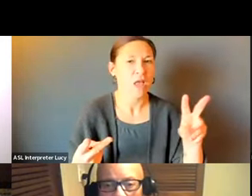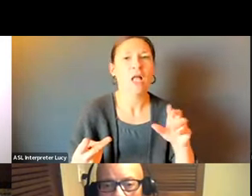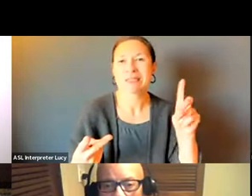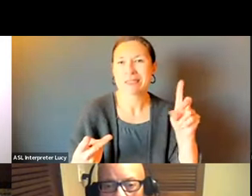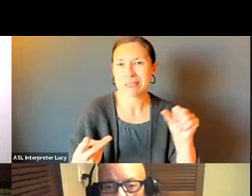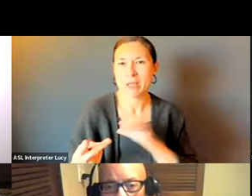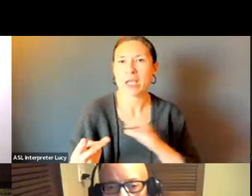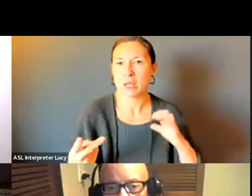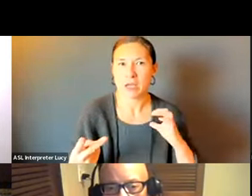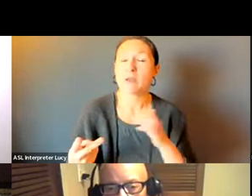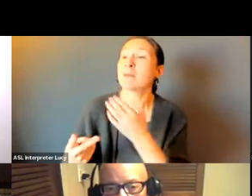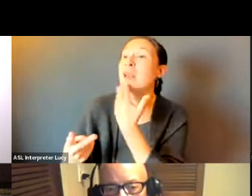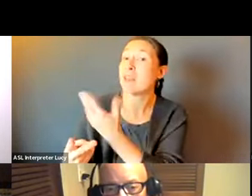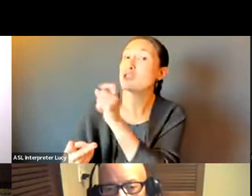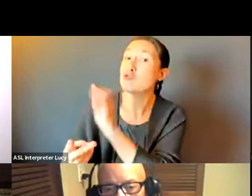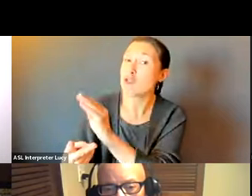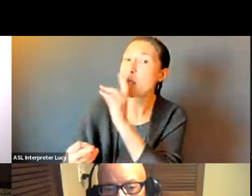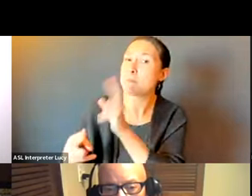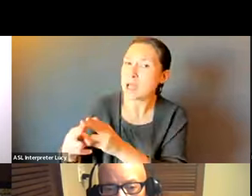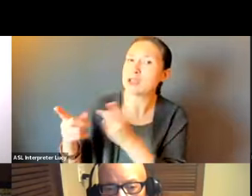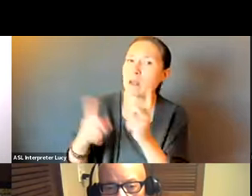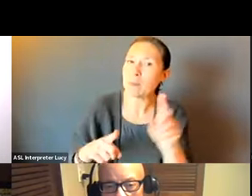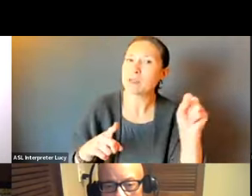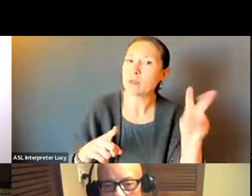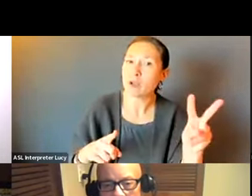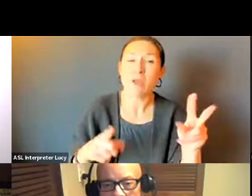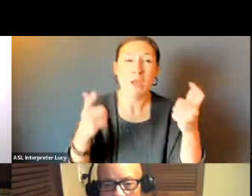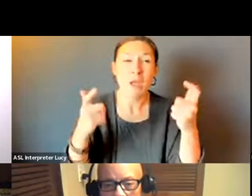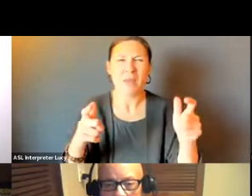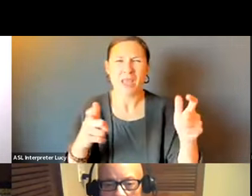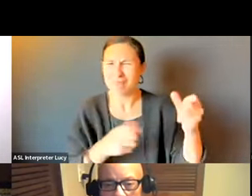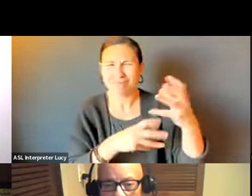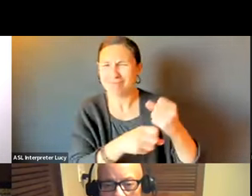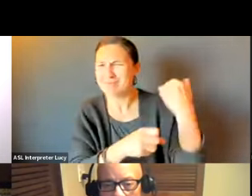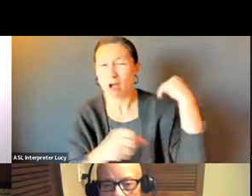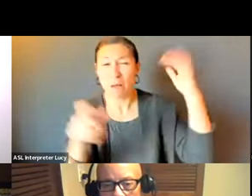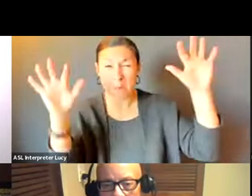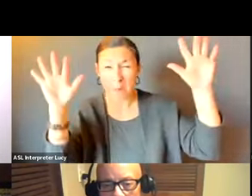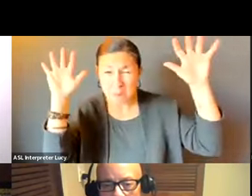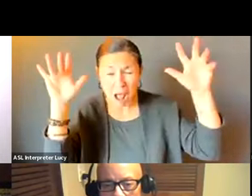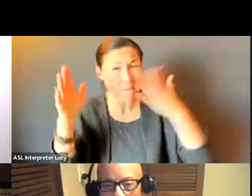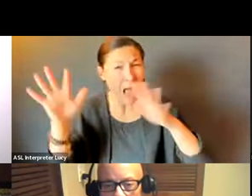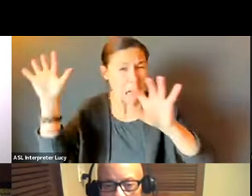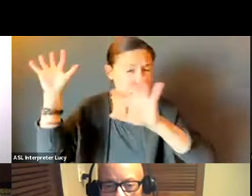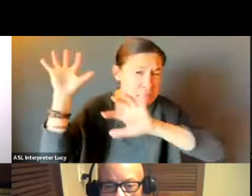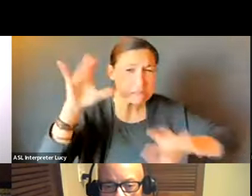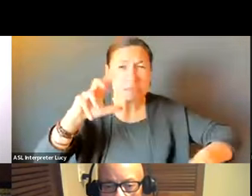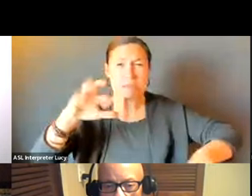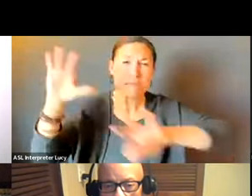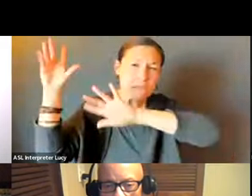AND THE CHAIR OF DISABILITY COMMISSIONER OF SOMERVILLE, THANK YOU TOM FOR TALKING ABOUT SOMERVILLE. WHEN THE BIG BLIZZARD FROM